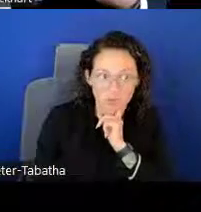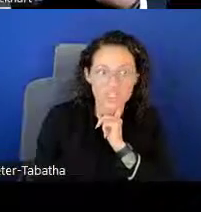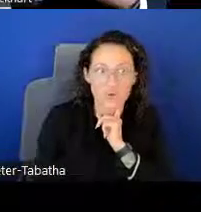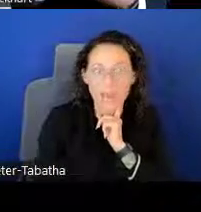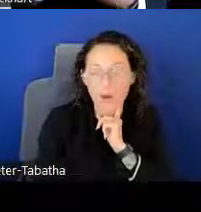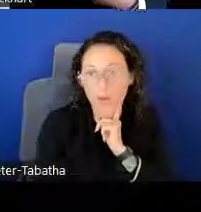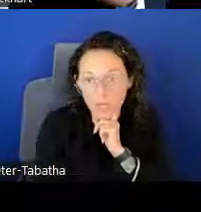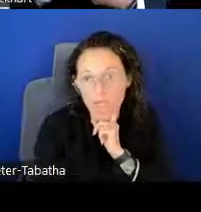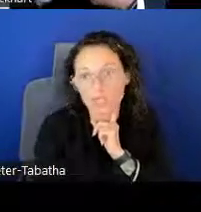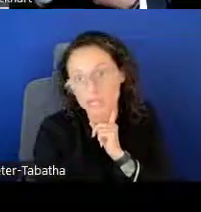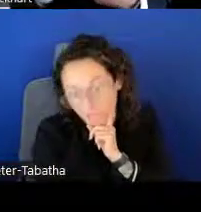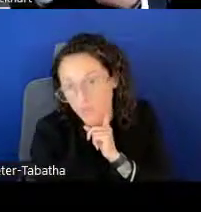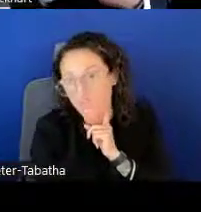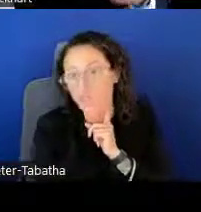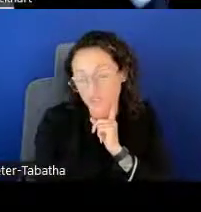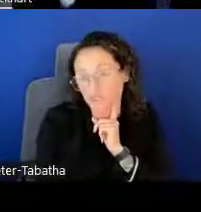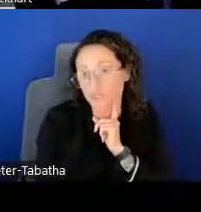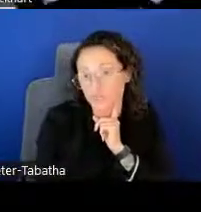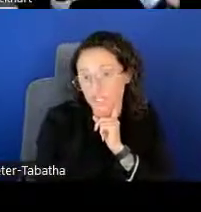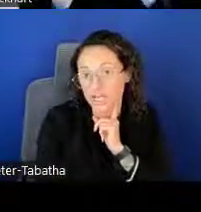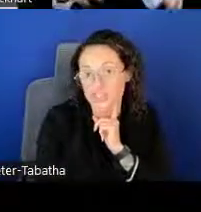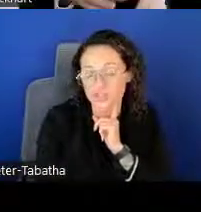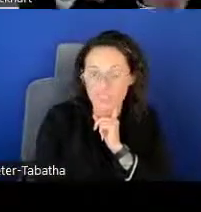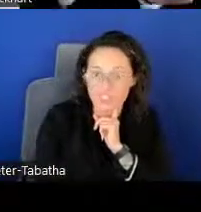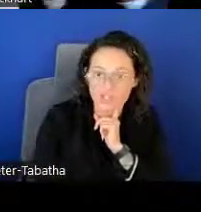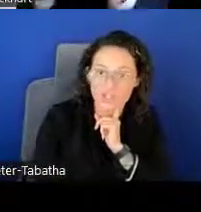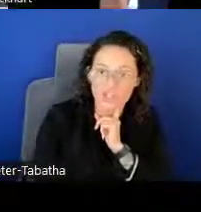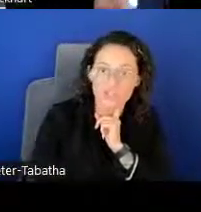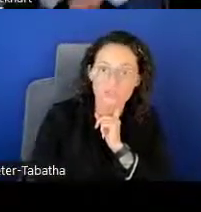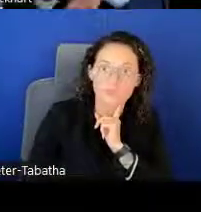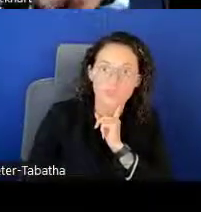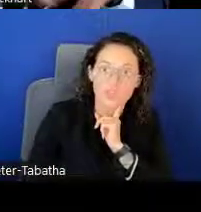Also, how it will improve your career as a researcher,